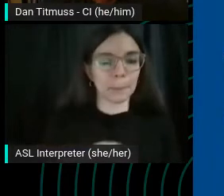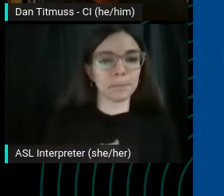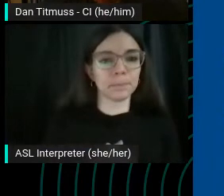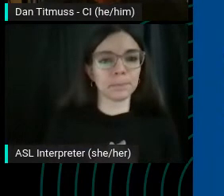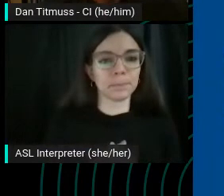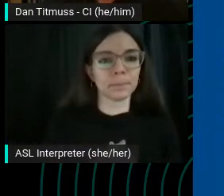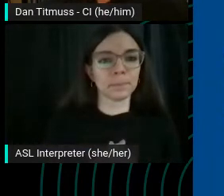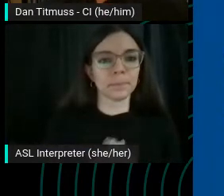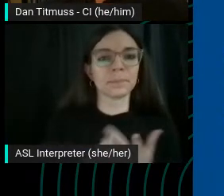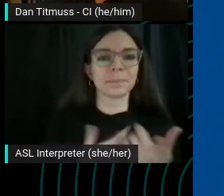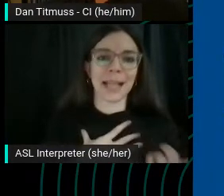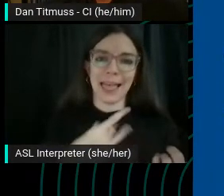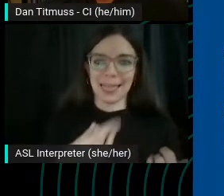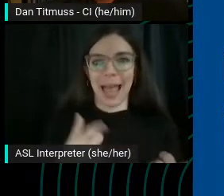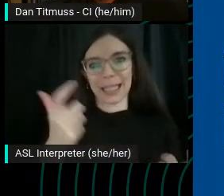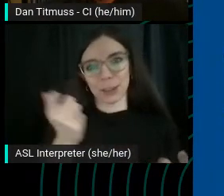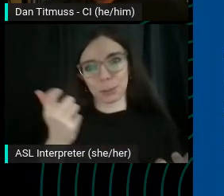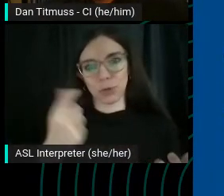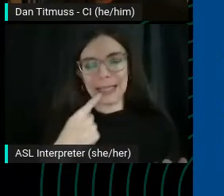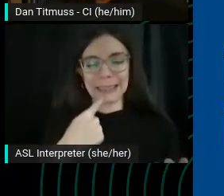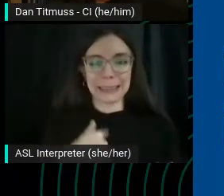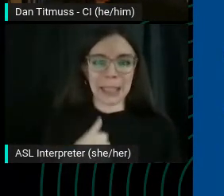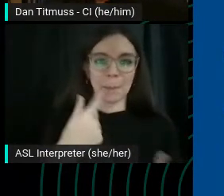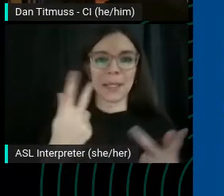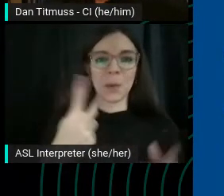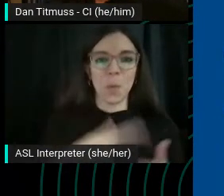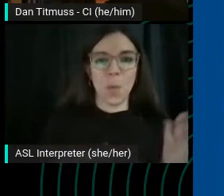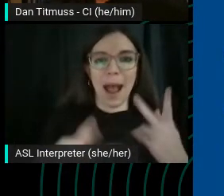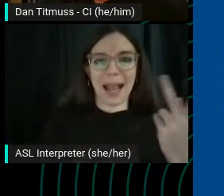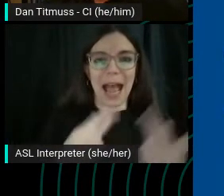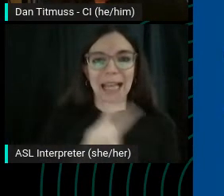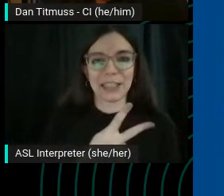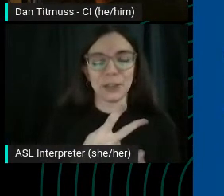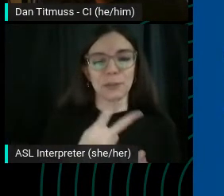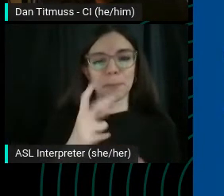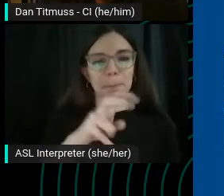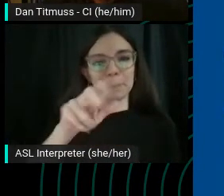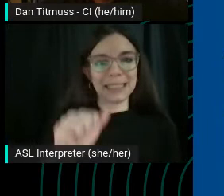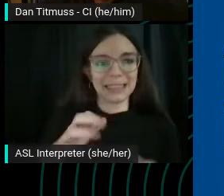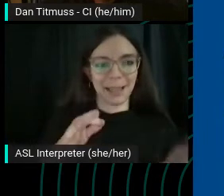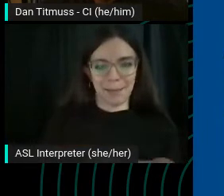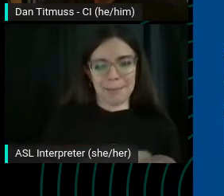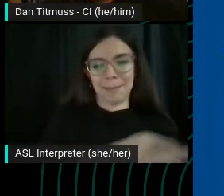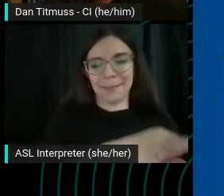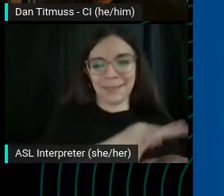Tell me what kind of pizza topping you are in the comments. Also, please do tell me what kind of pizza topping you are in the comments.